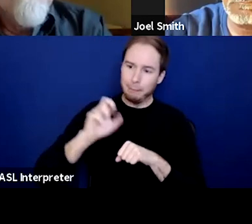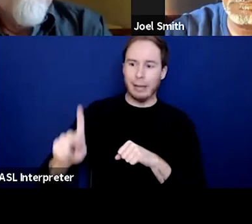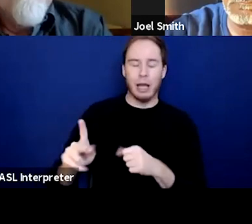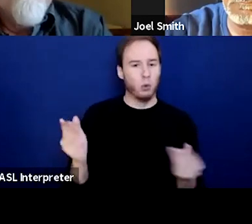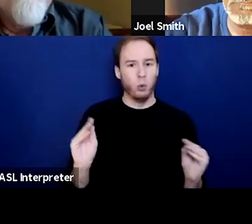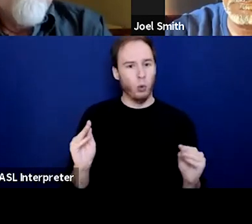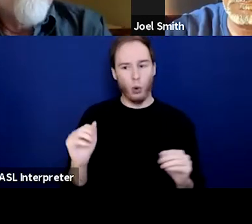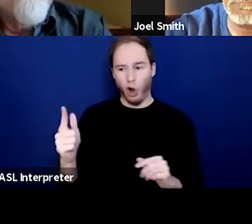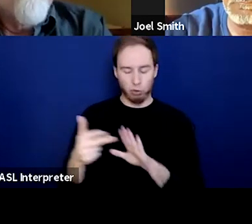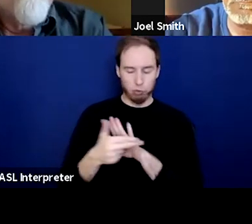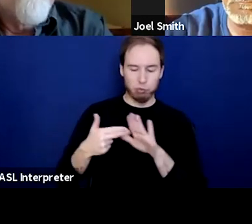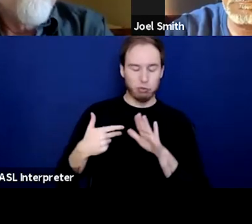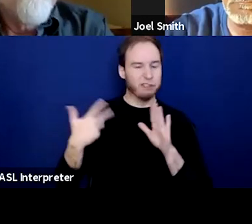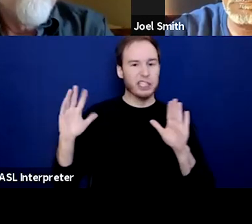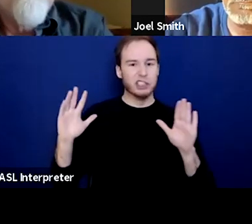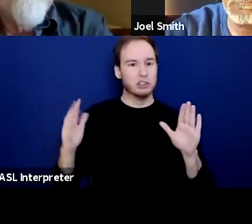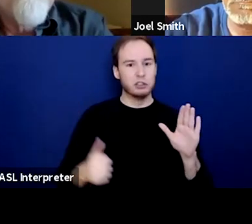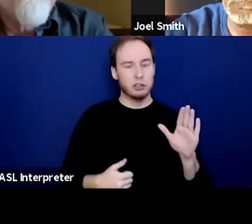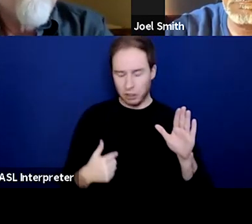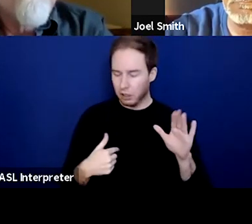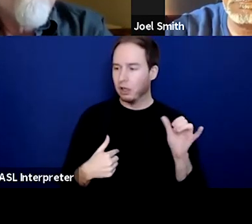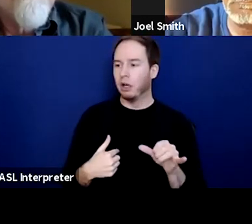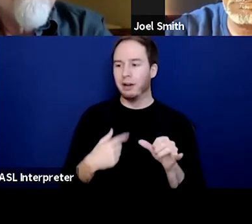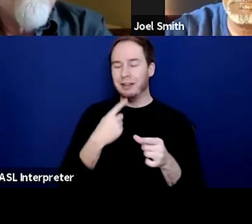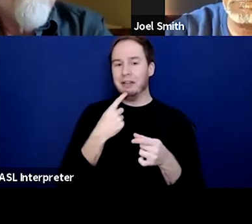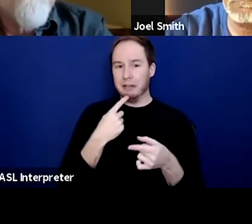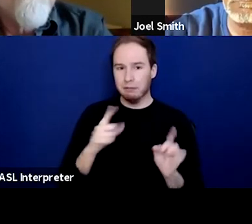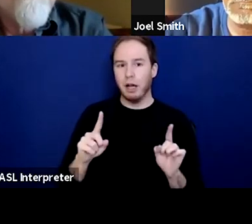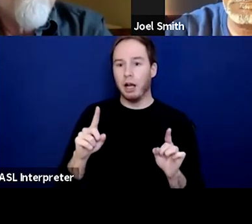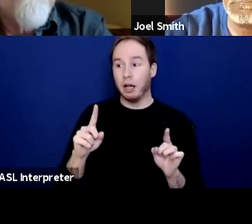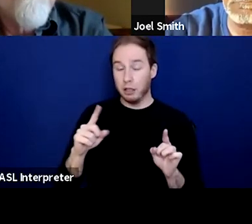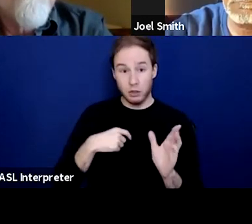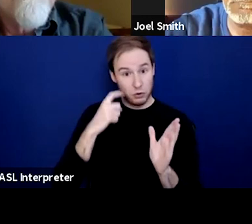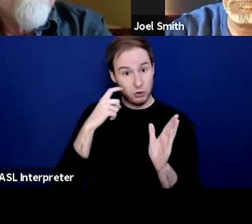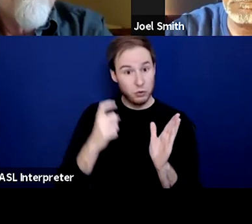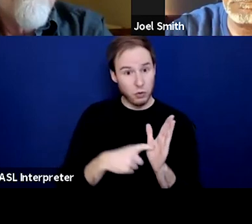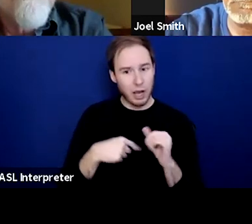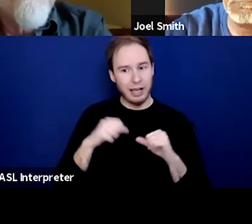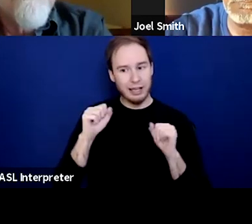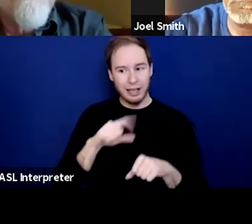And that really honestly is when my life started to transform, is when I knew I could participate